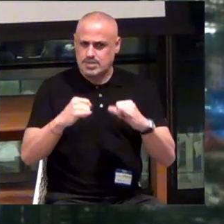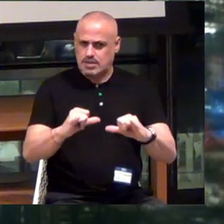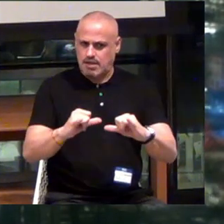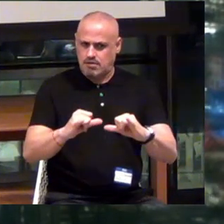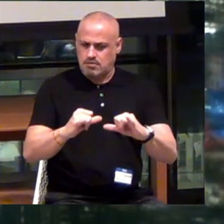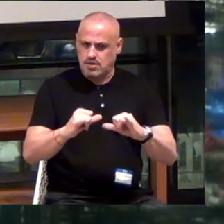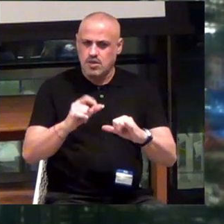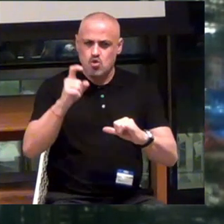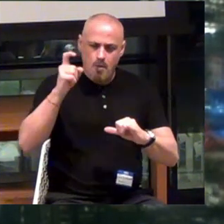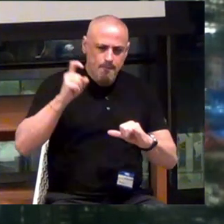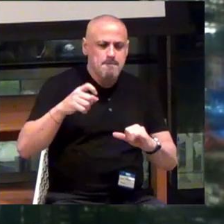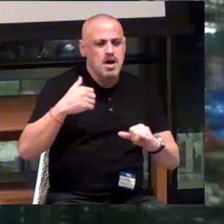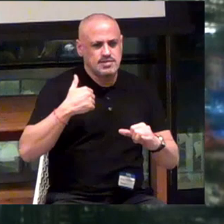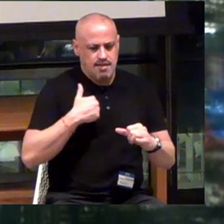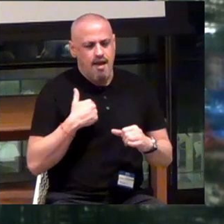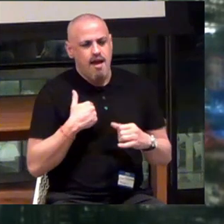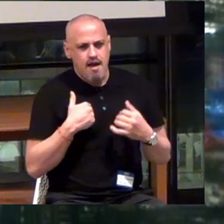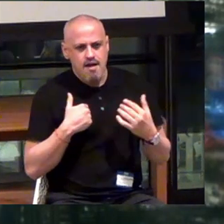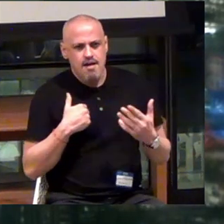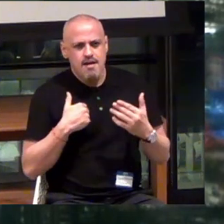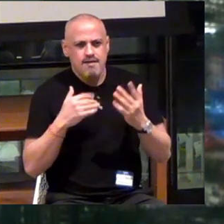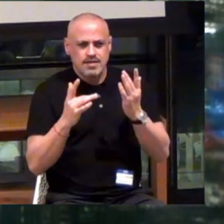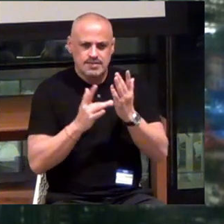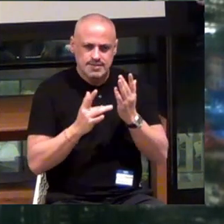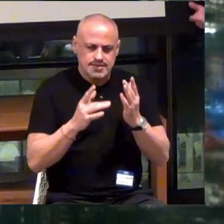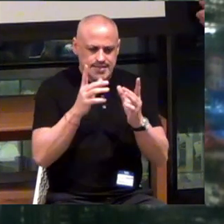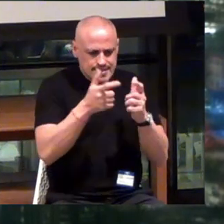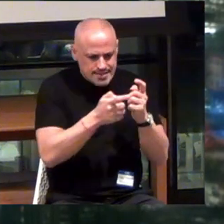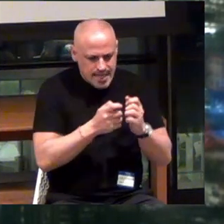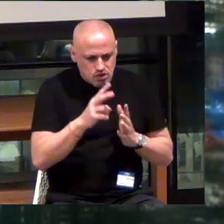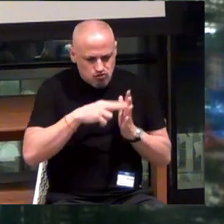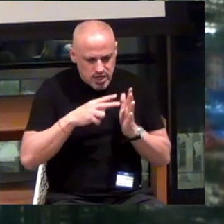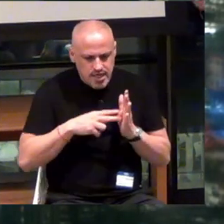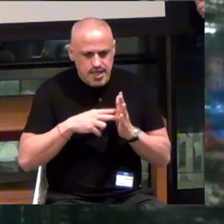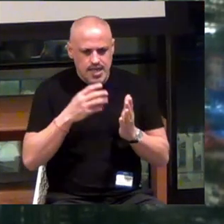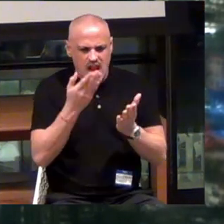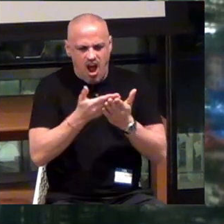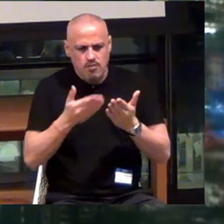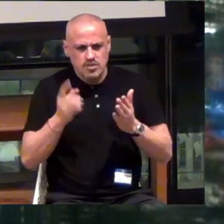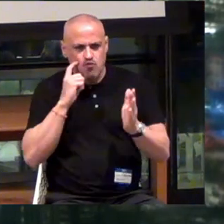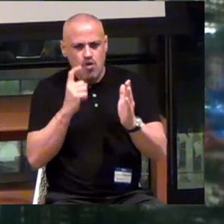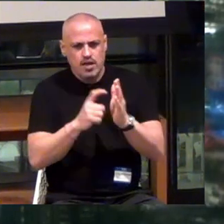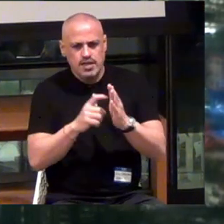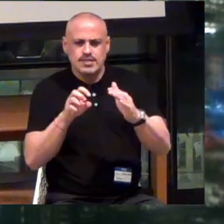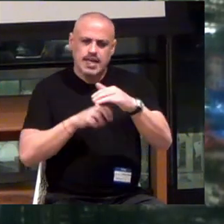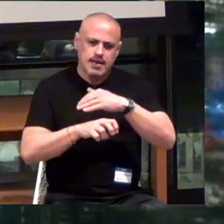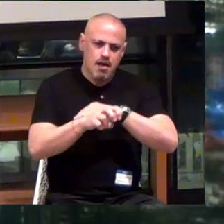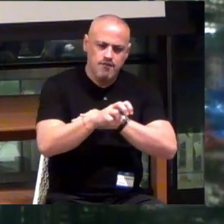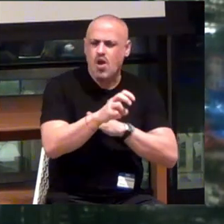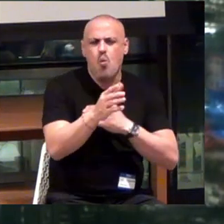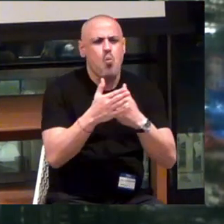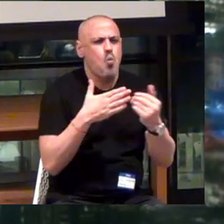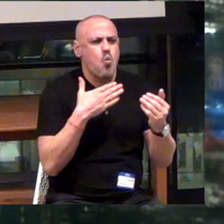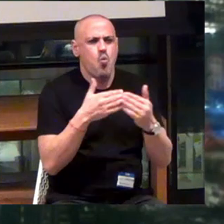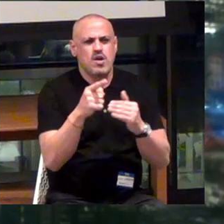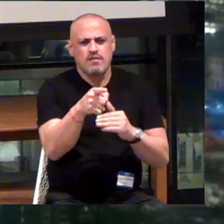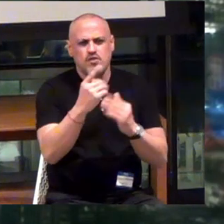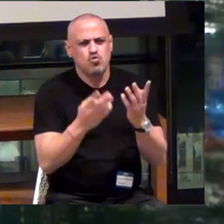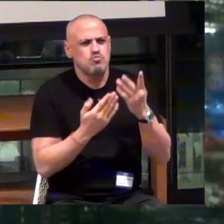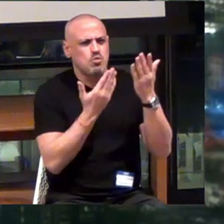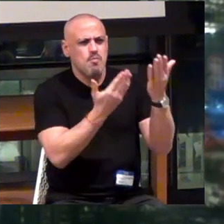And you must have text reading or object recognition or navigation -- whatever you purport to make